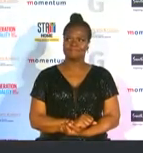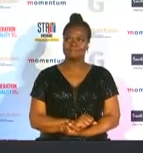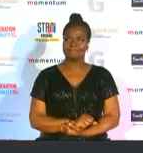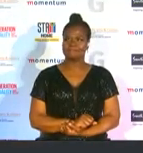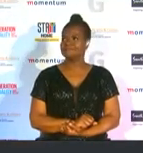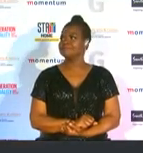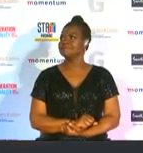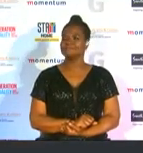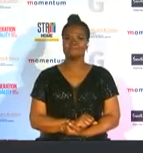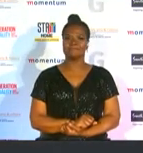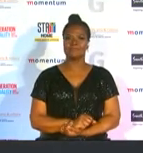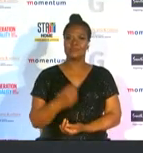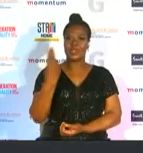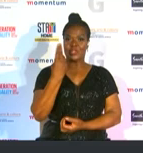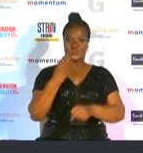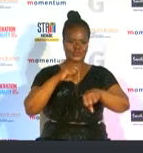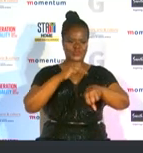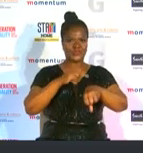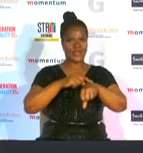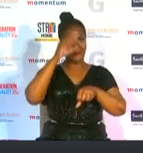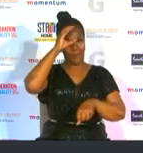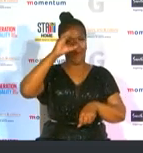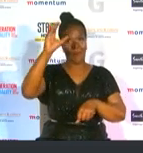two-time cafe african women's coach of the year award winner